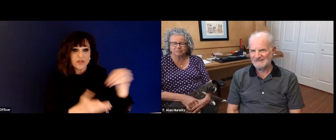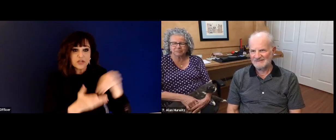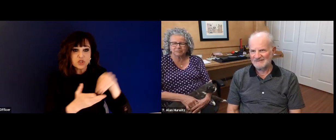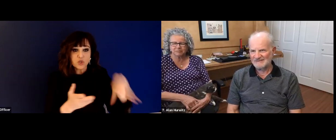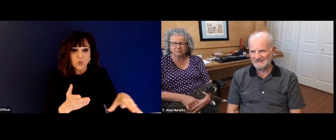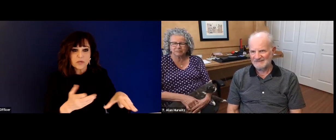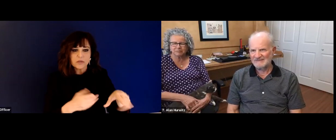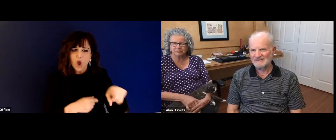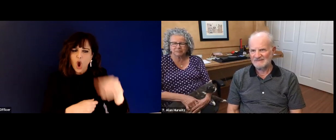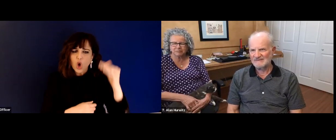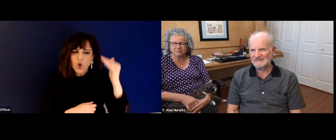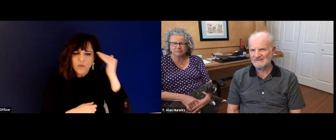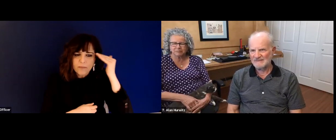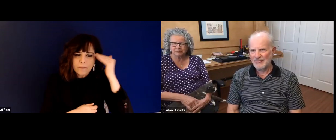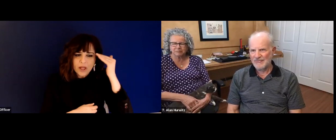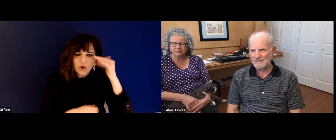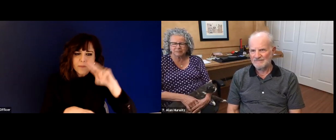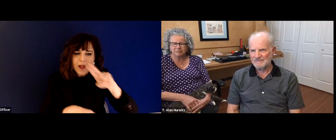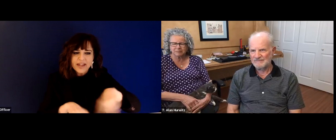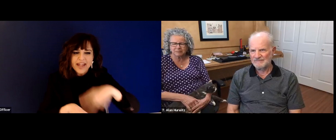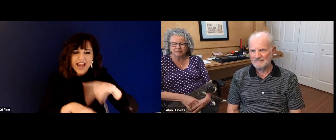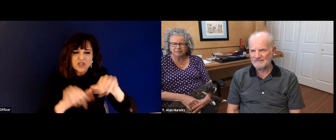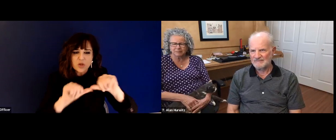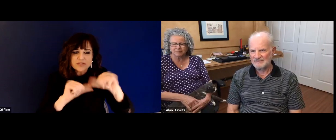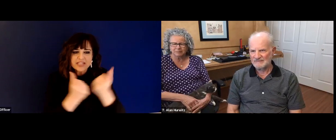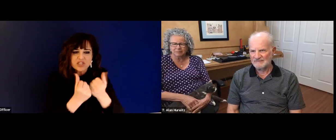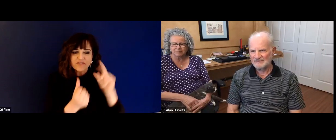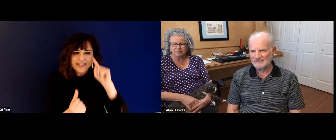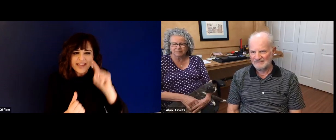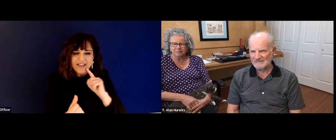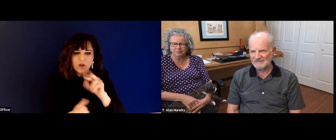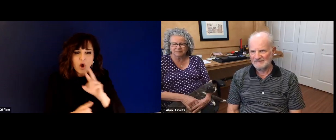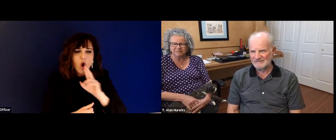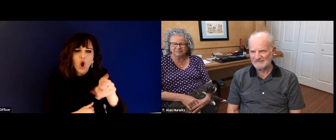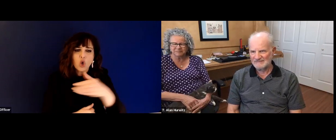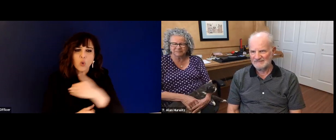And you were the president of NAD, I was very impressed that.